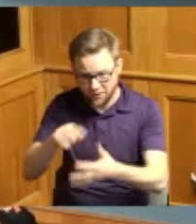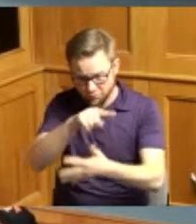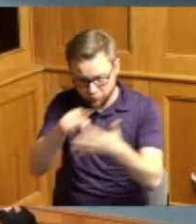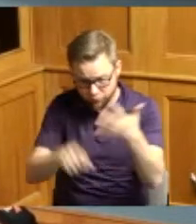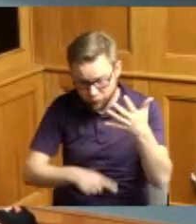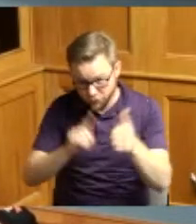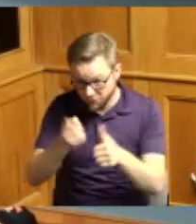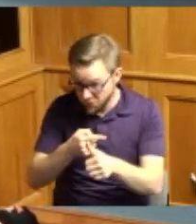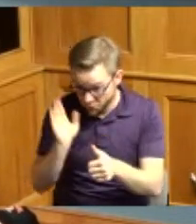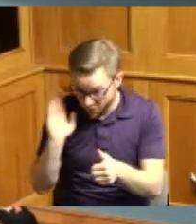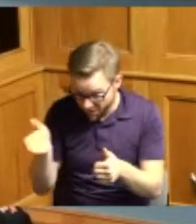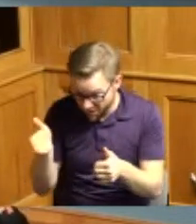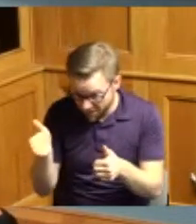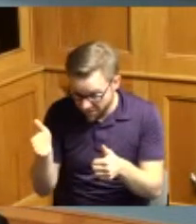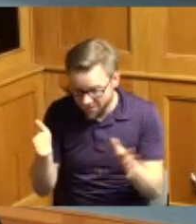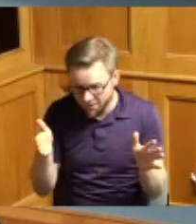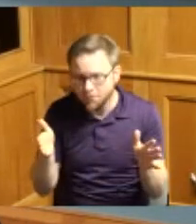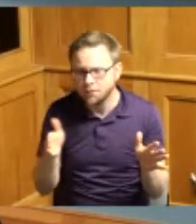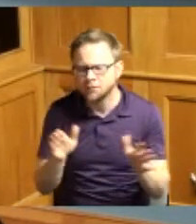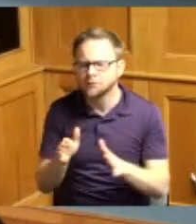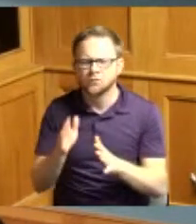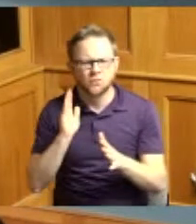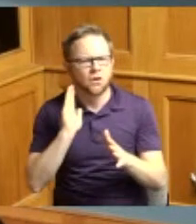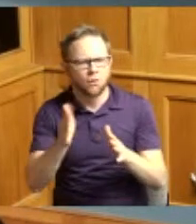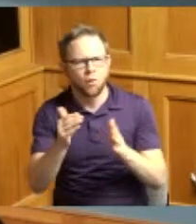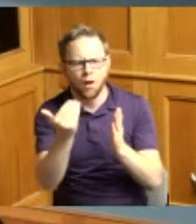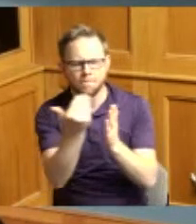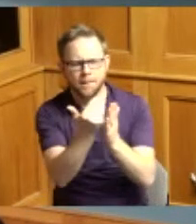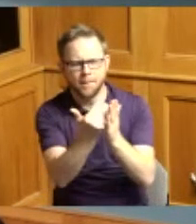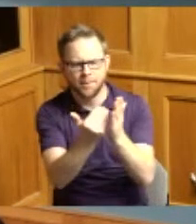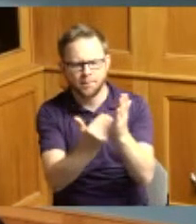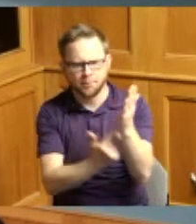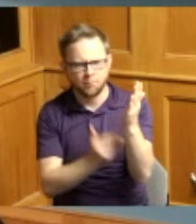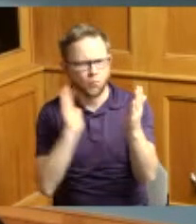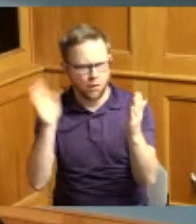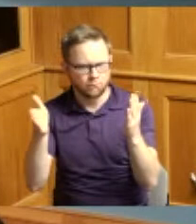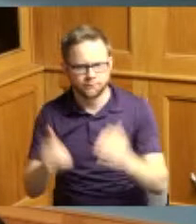leaf with a bingo item we'll we'll go through with the order of the gender okay